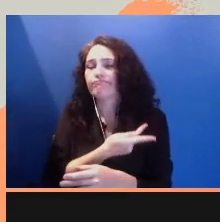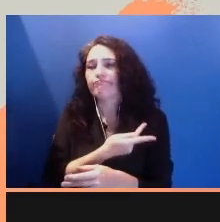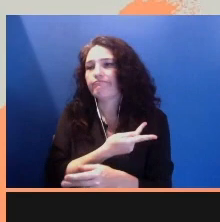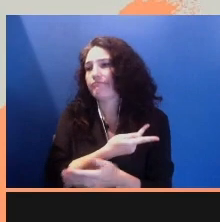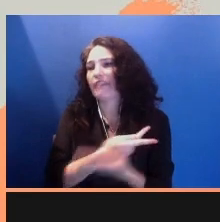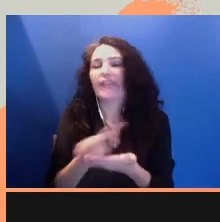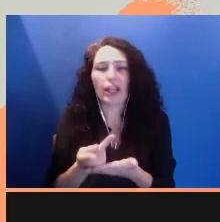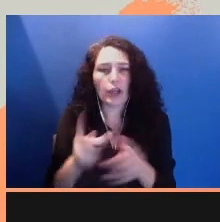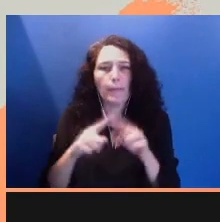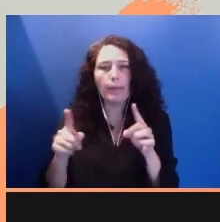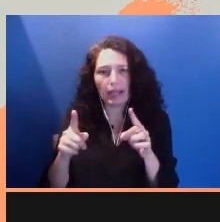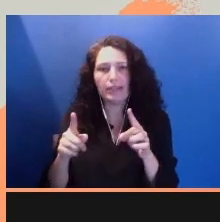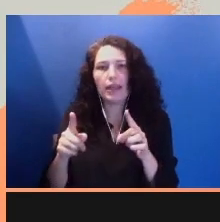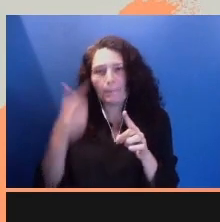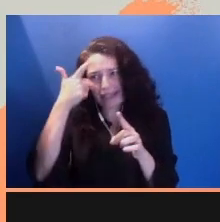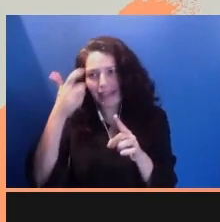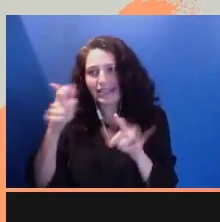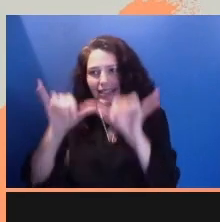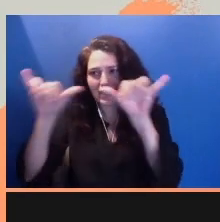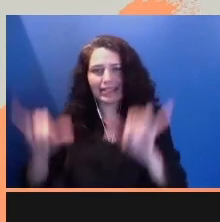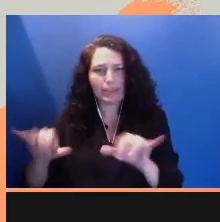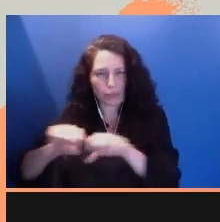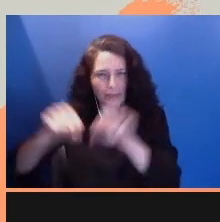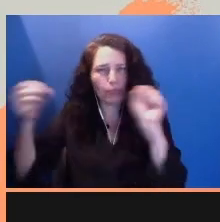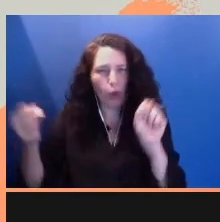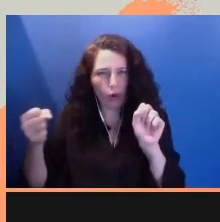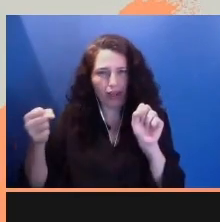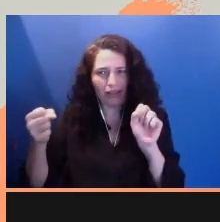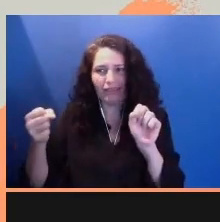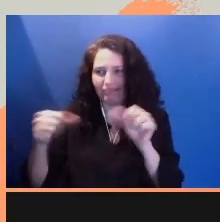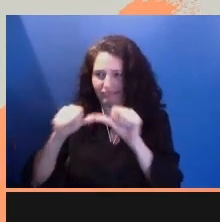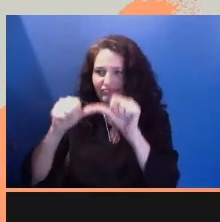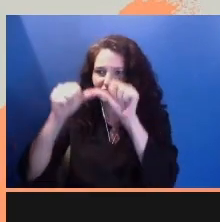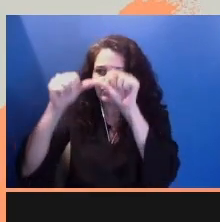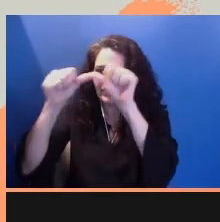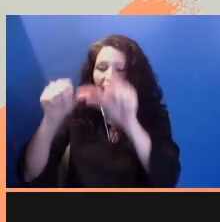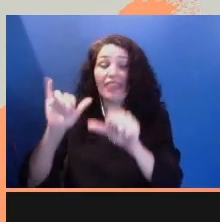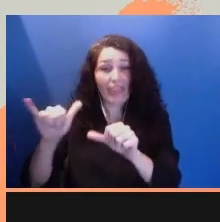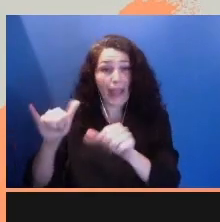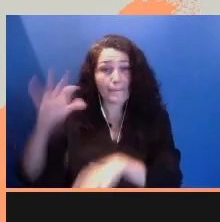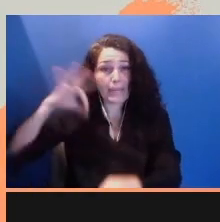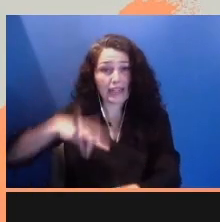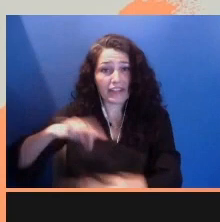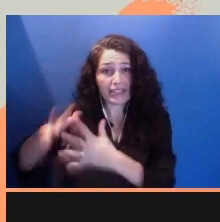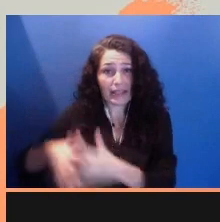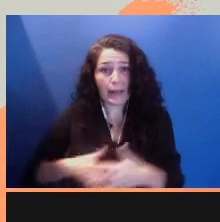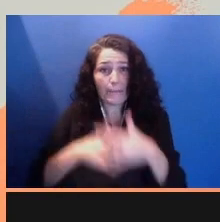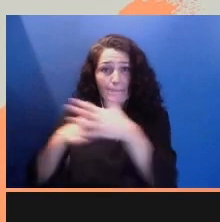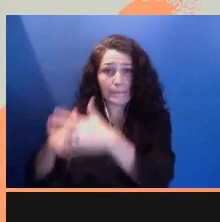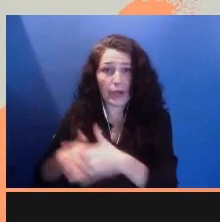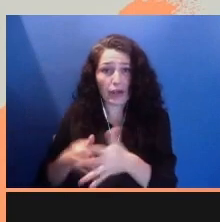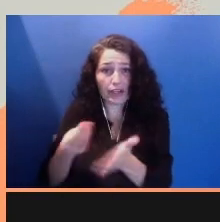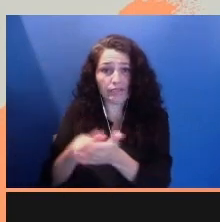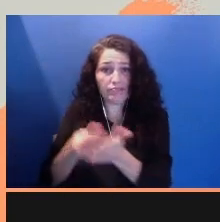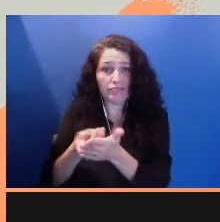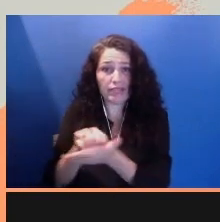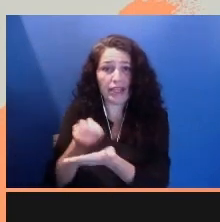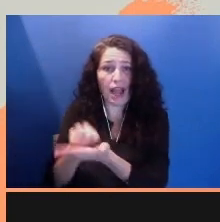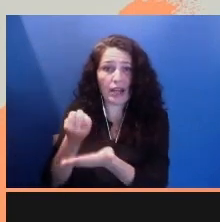Keeping the system broken benefits the American economy and a social order that privileges some at a steep cost to others.